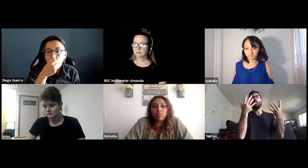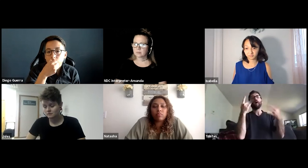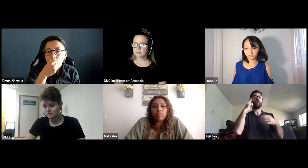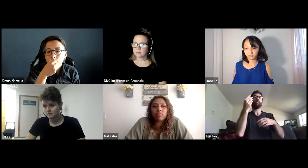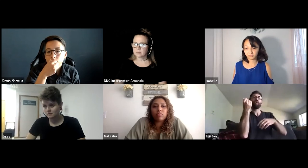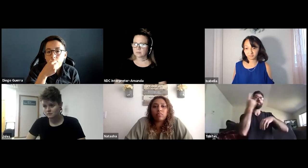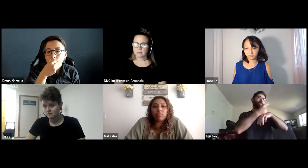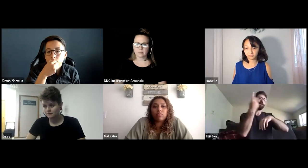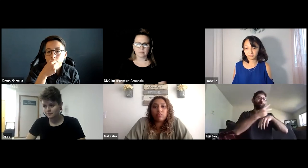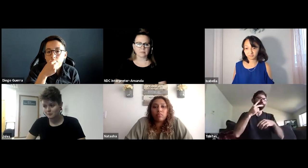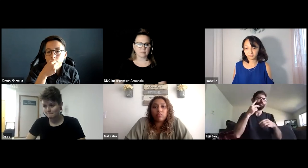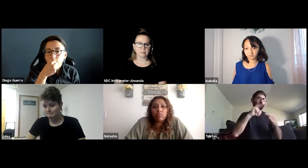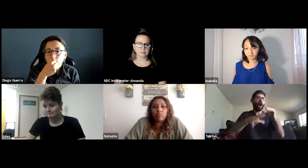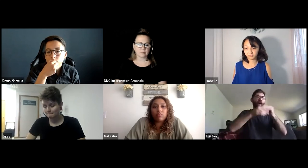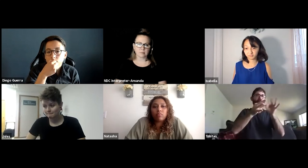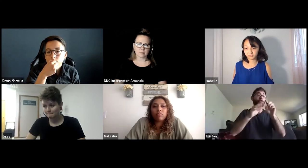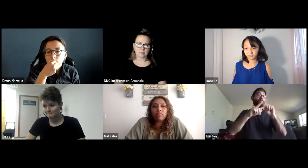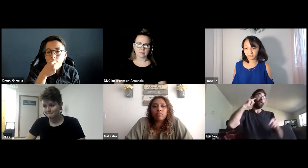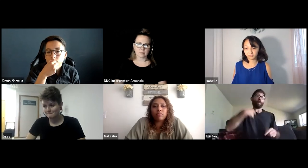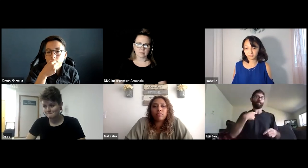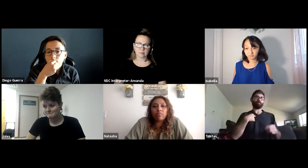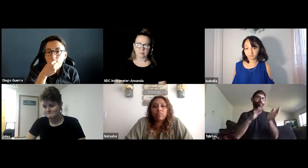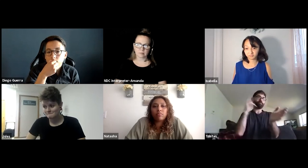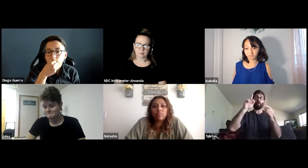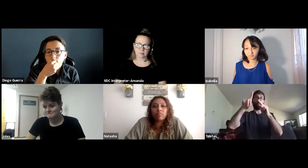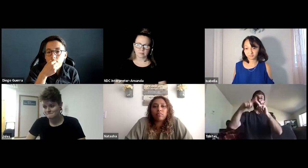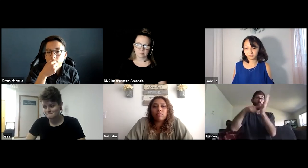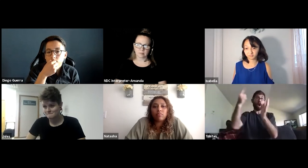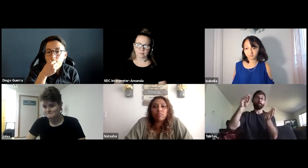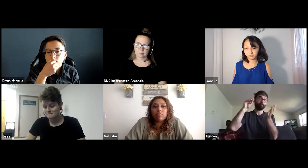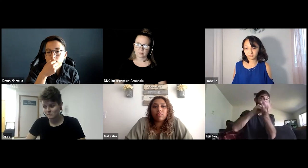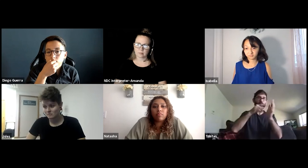would video record his presentation and then I had to wait a couple days for the captions.